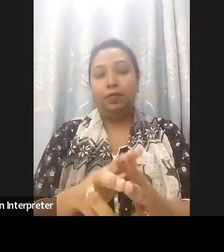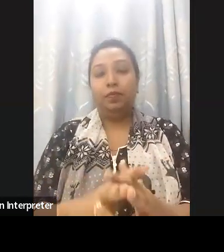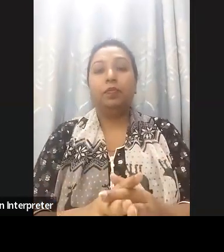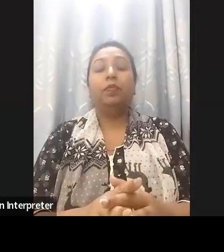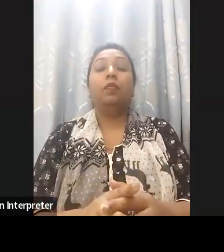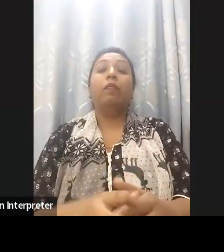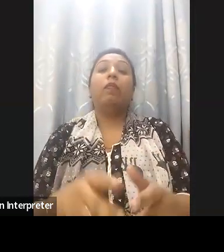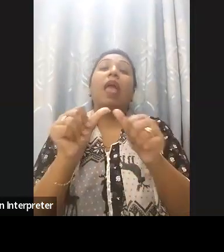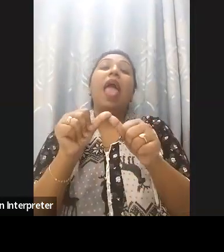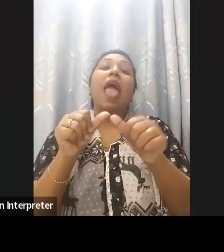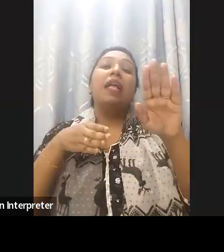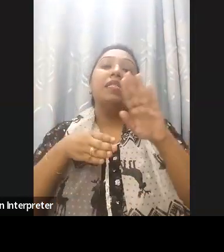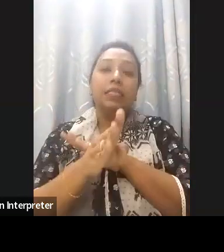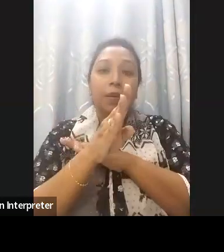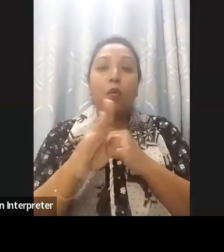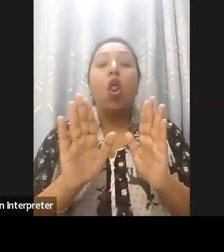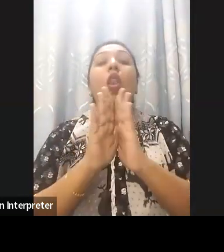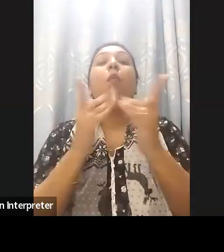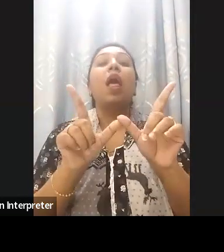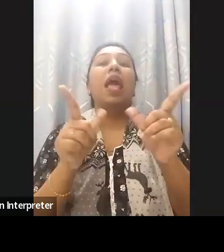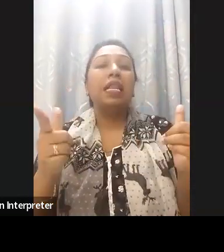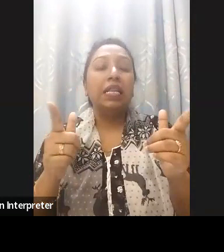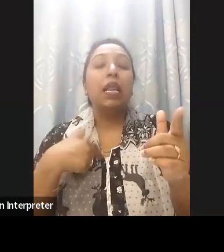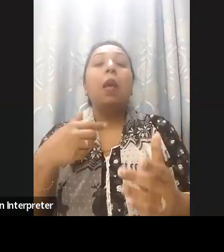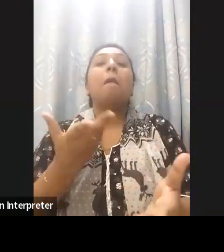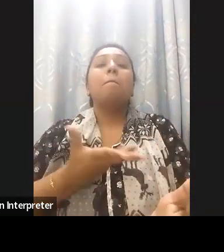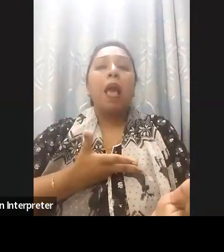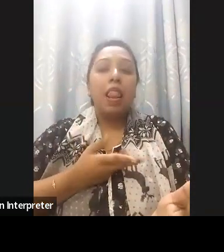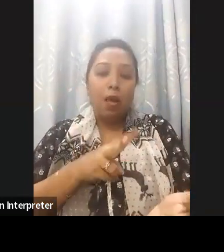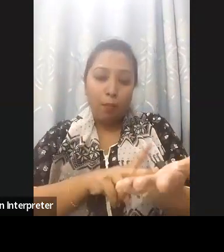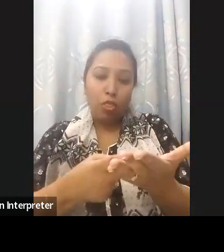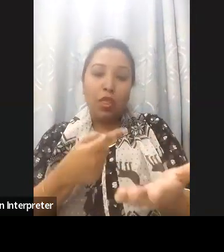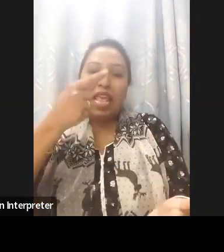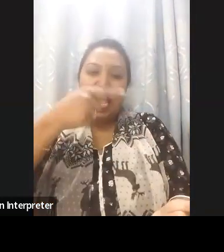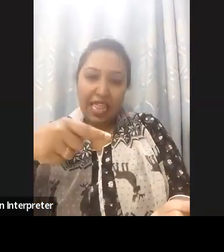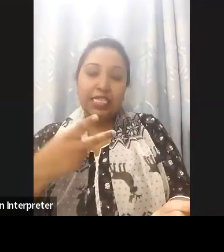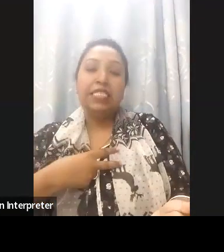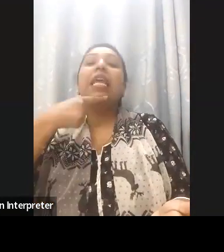Labs in Educational Institute have paved the way for inclusive education. The government has also